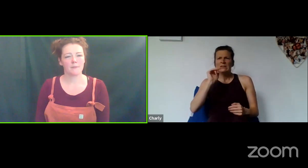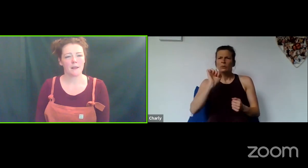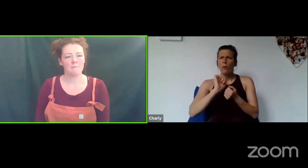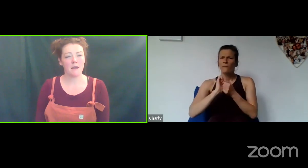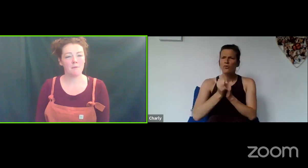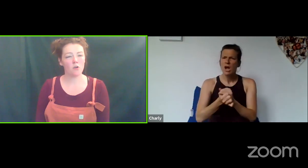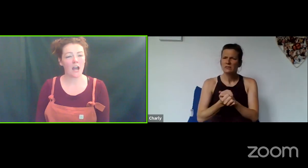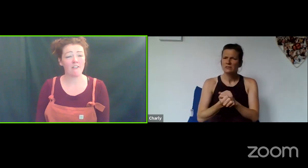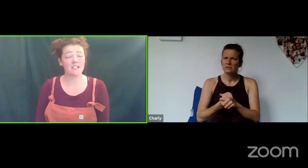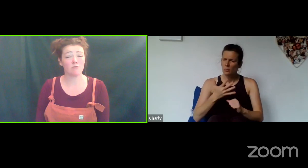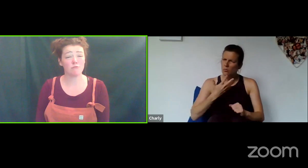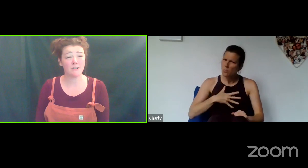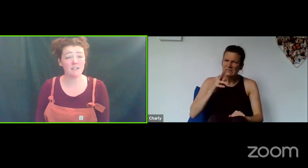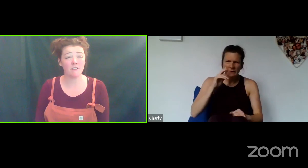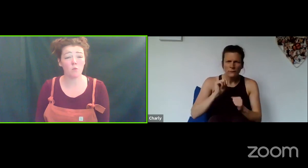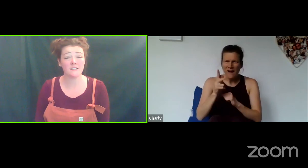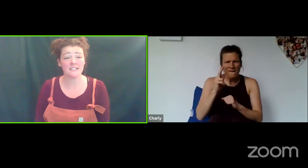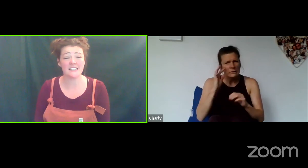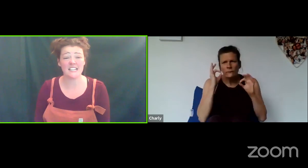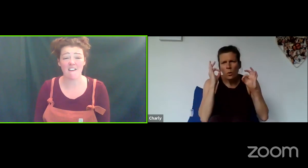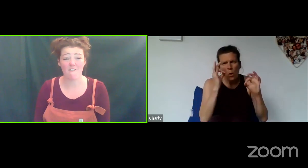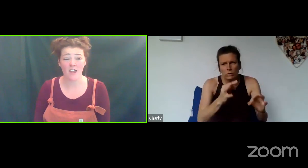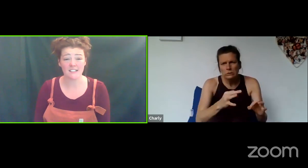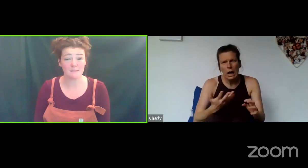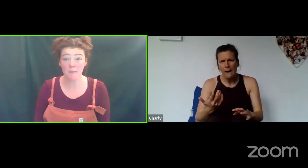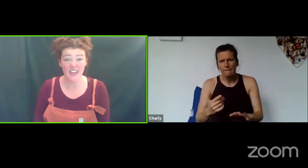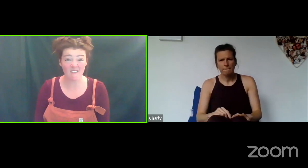maybe your character really, really wants to see their friend. Maybe they haven't